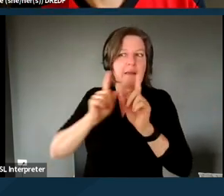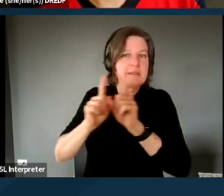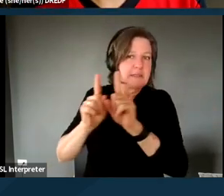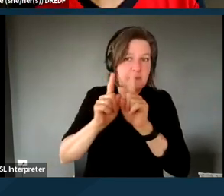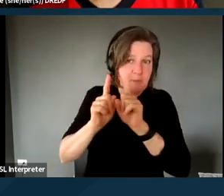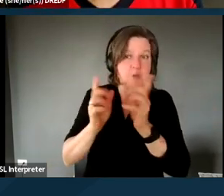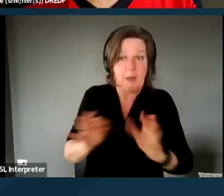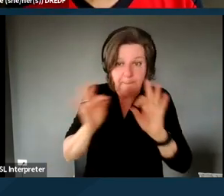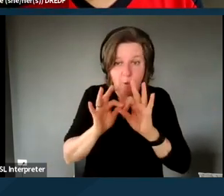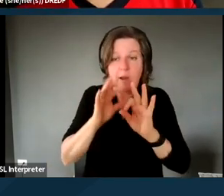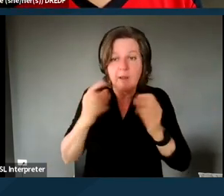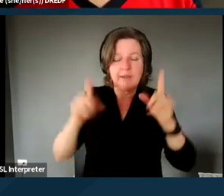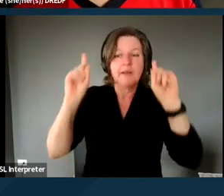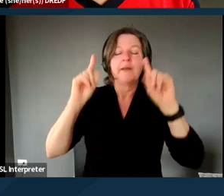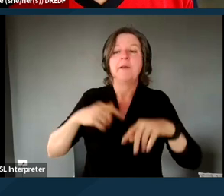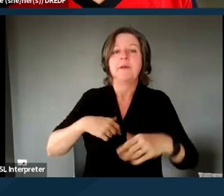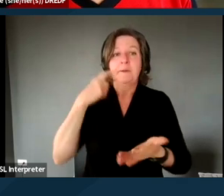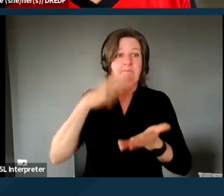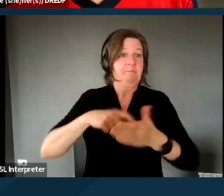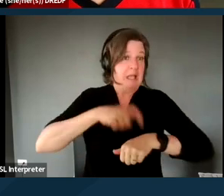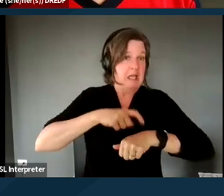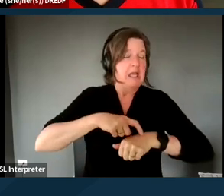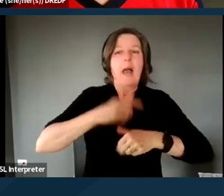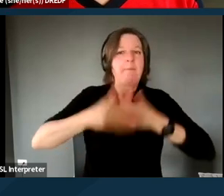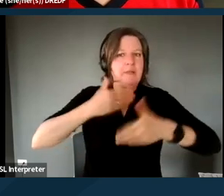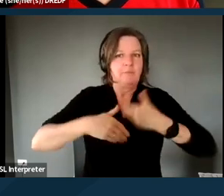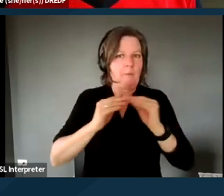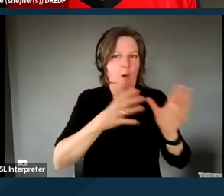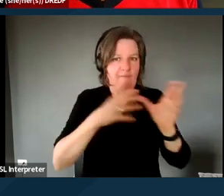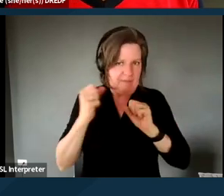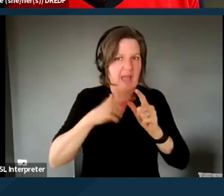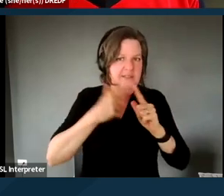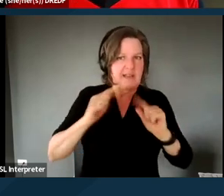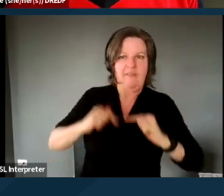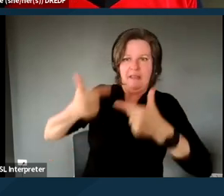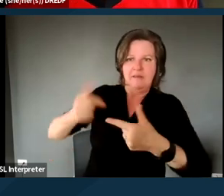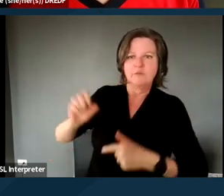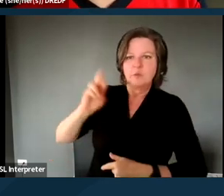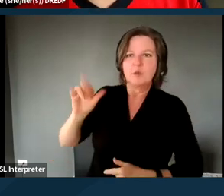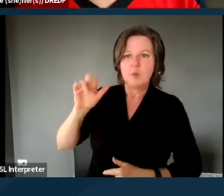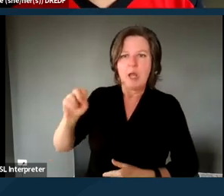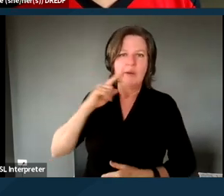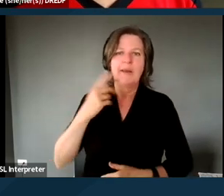Noticing the time, I'm gonna go more quickly through the next couple of slides so I can hand it over to Erin. I think both of us would really like to get